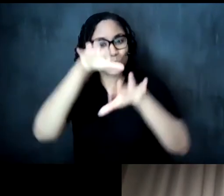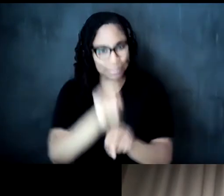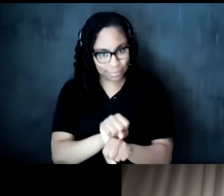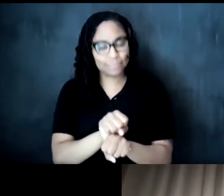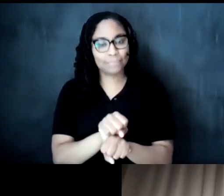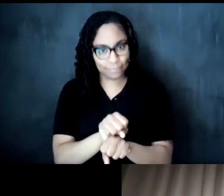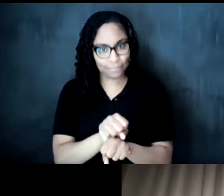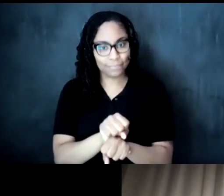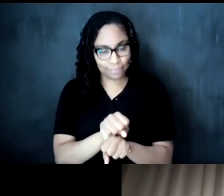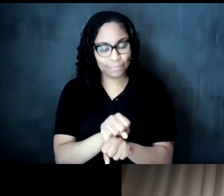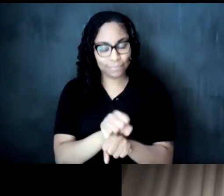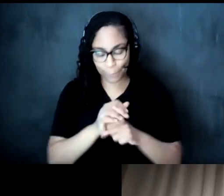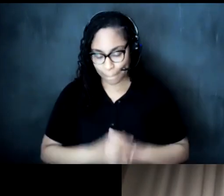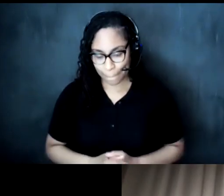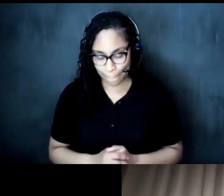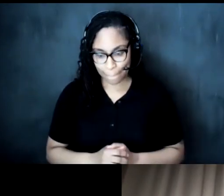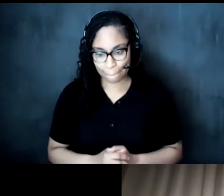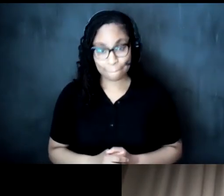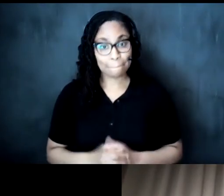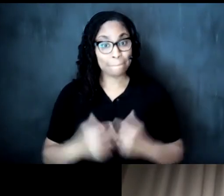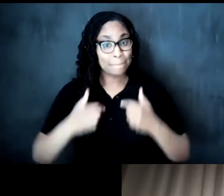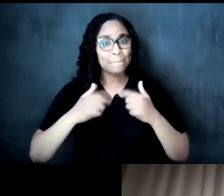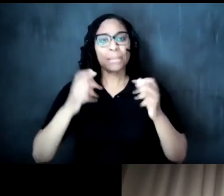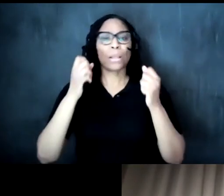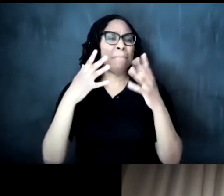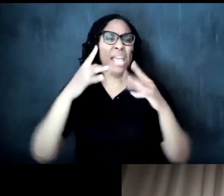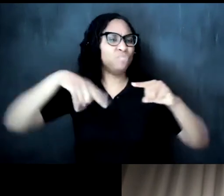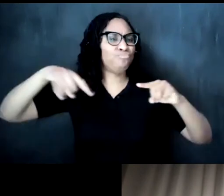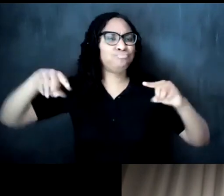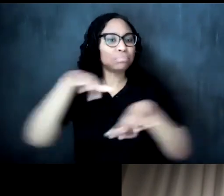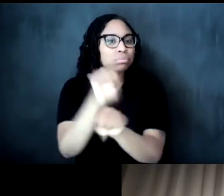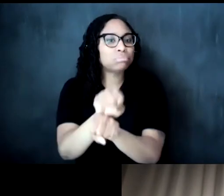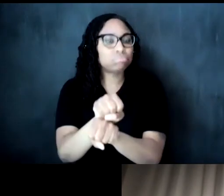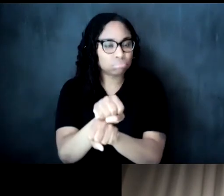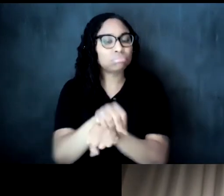which i am situated i'm in many many traditions right you know because people we are we are all